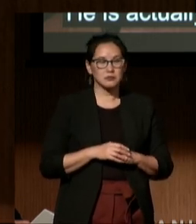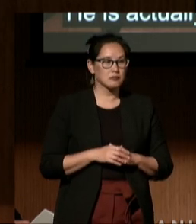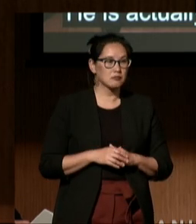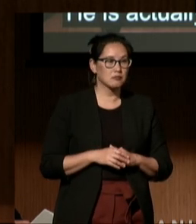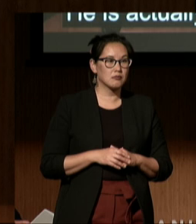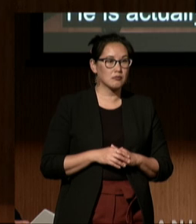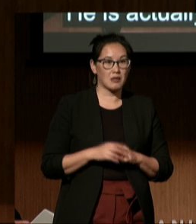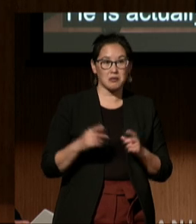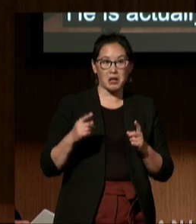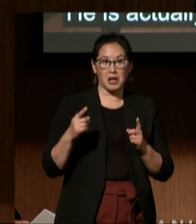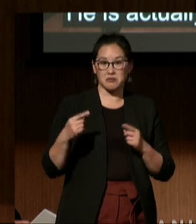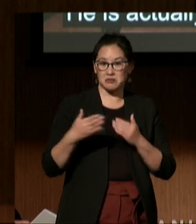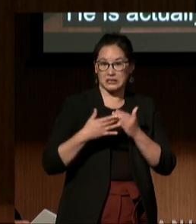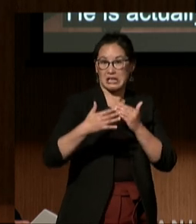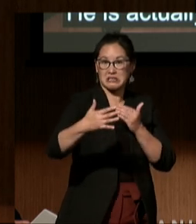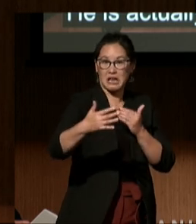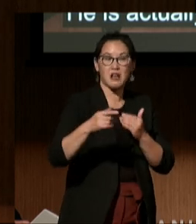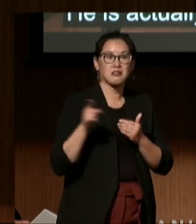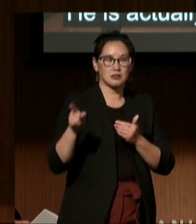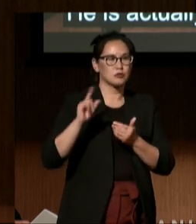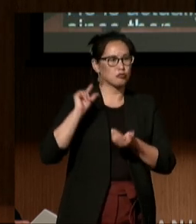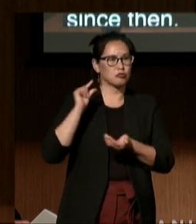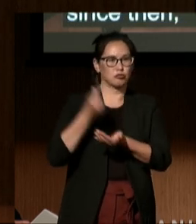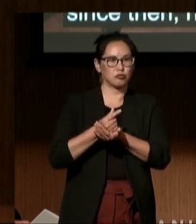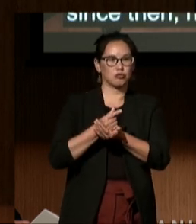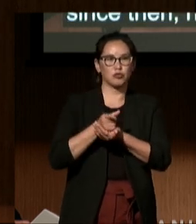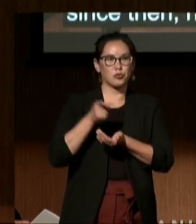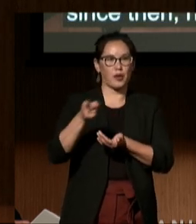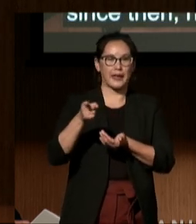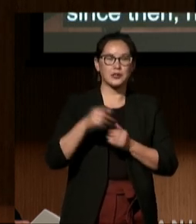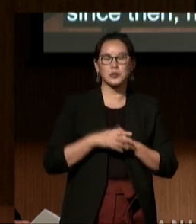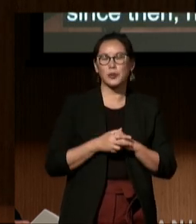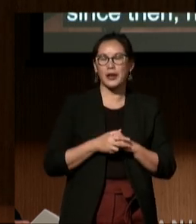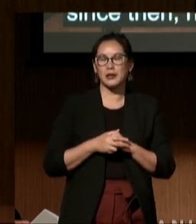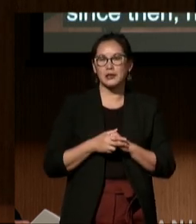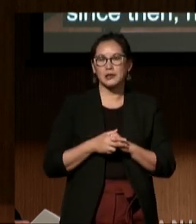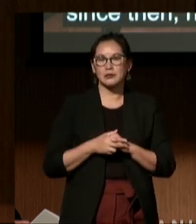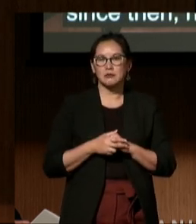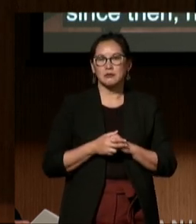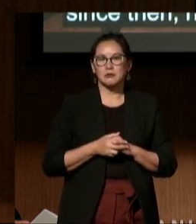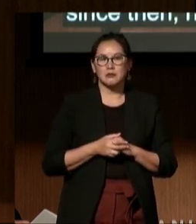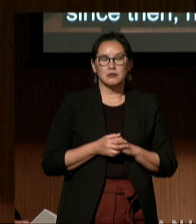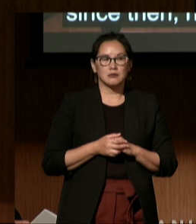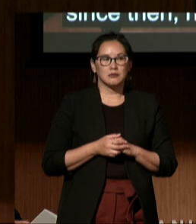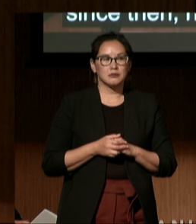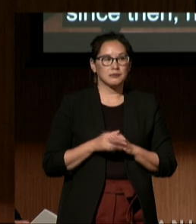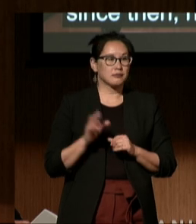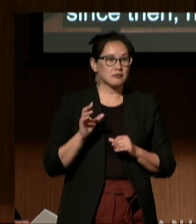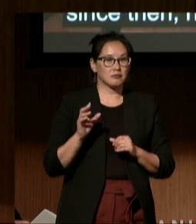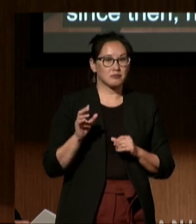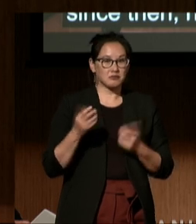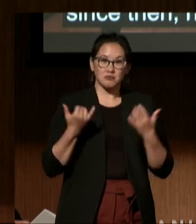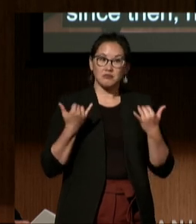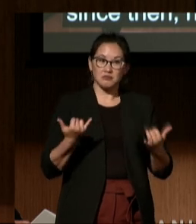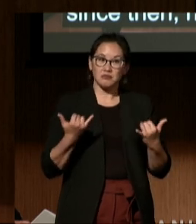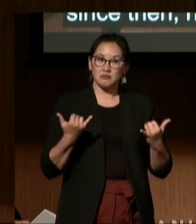and since then, he's graduated from the district and now is receiving...